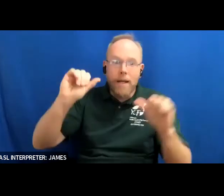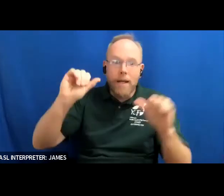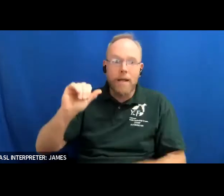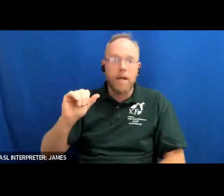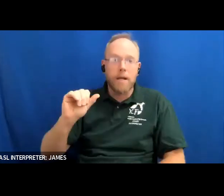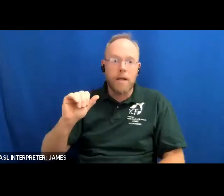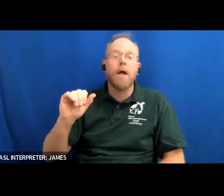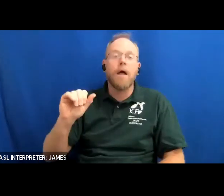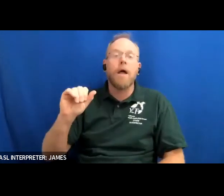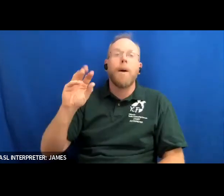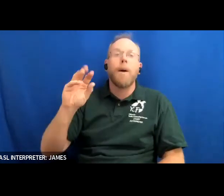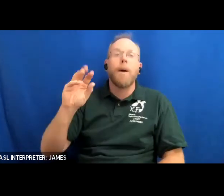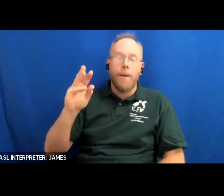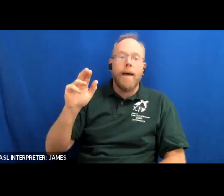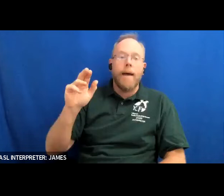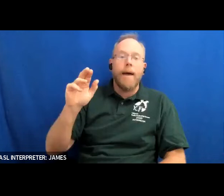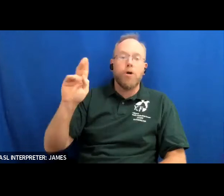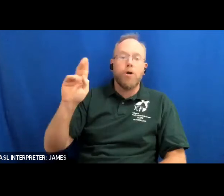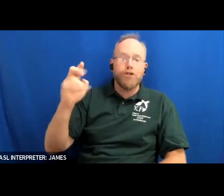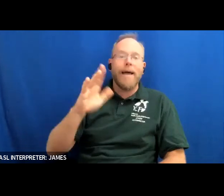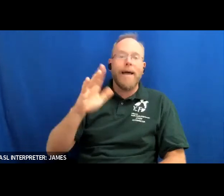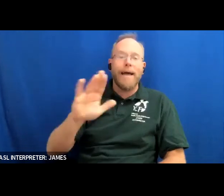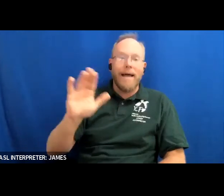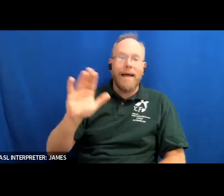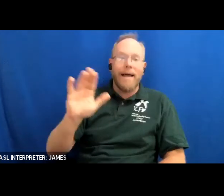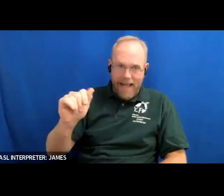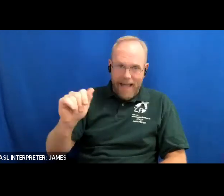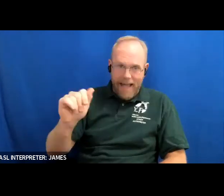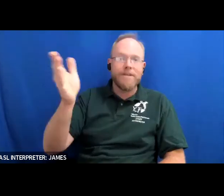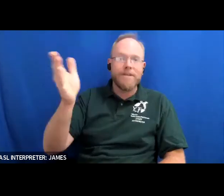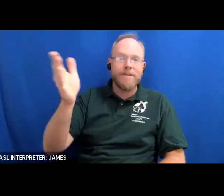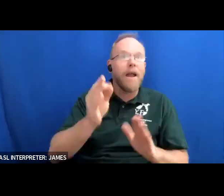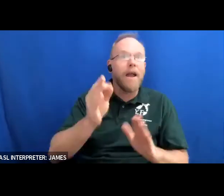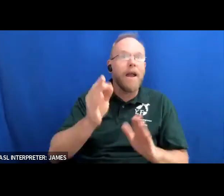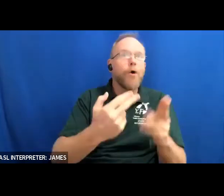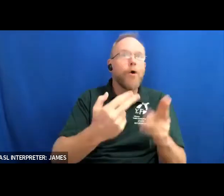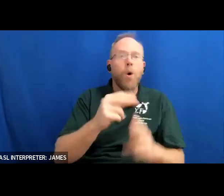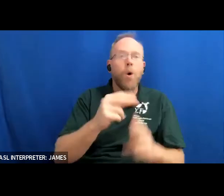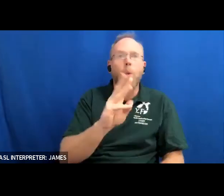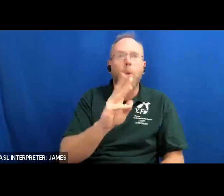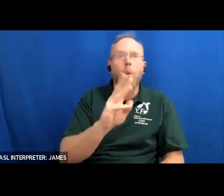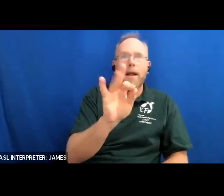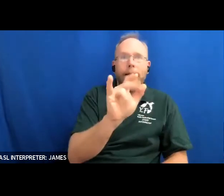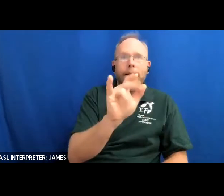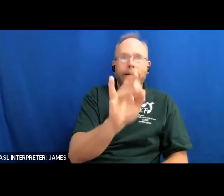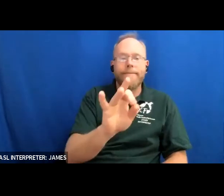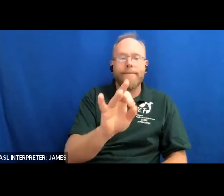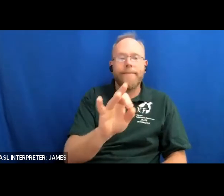ceremony speech found in work life a publication on employment and people with disabilities